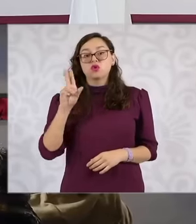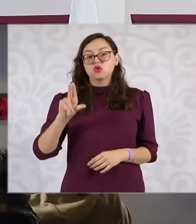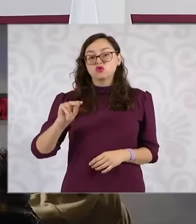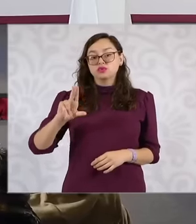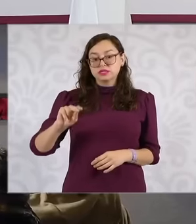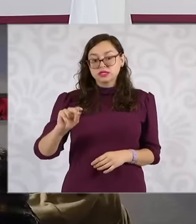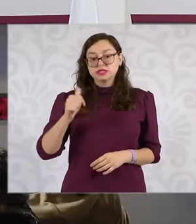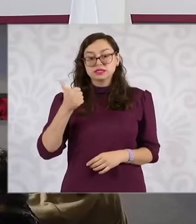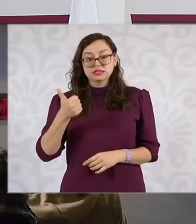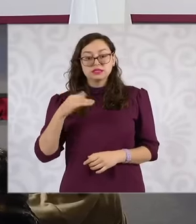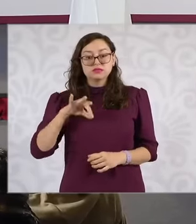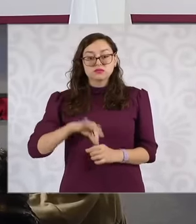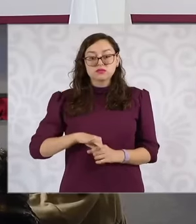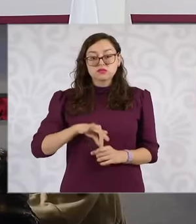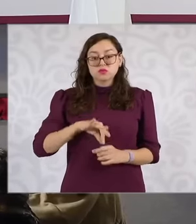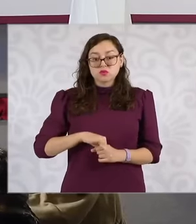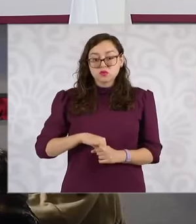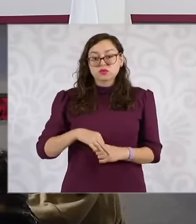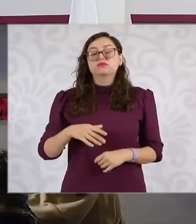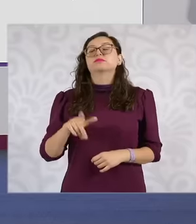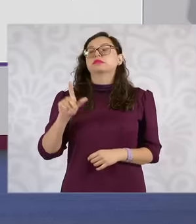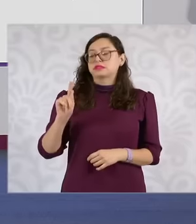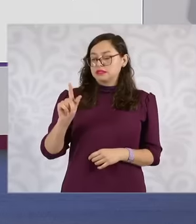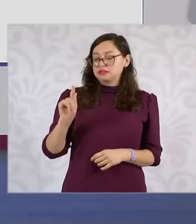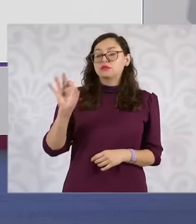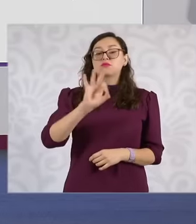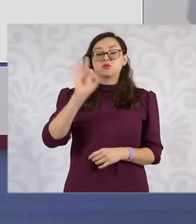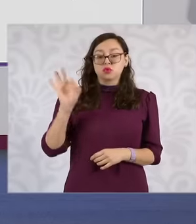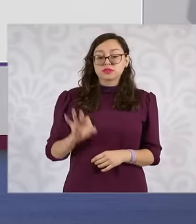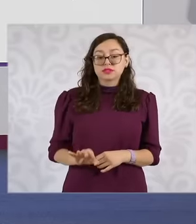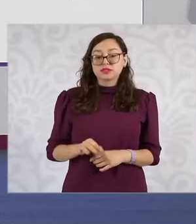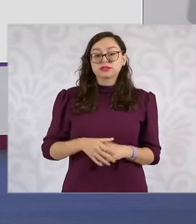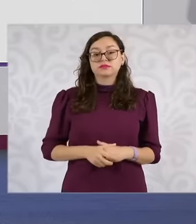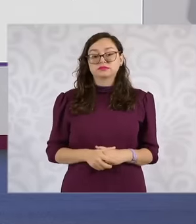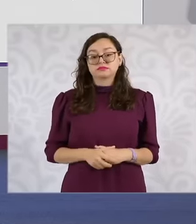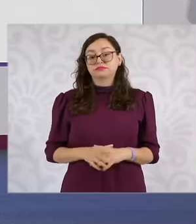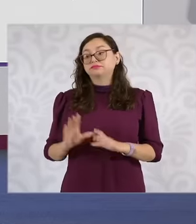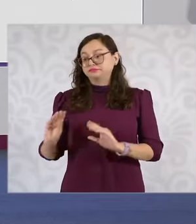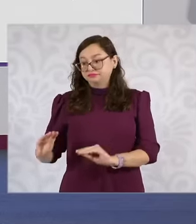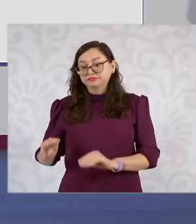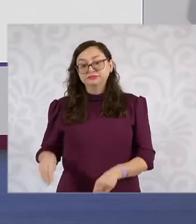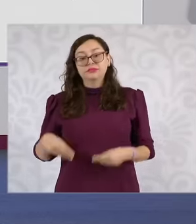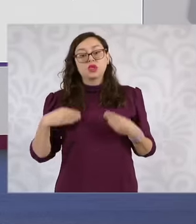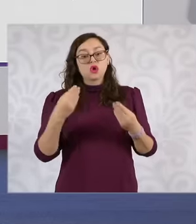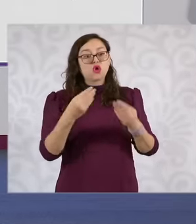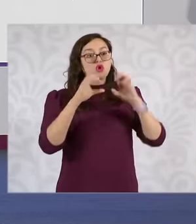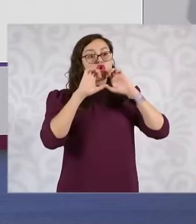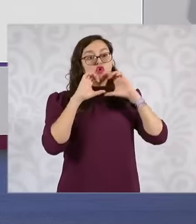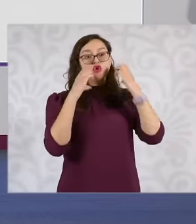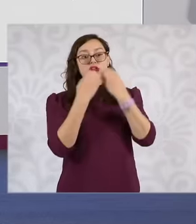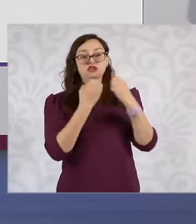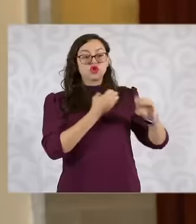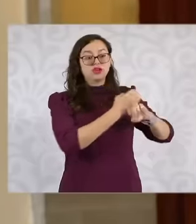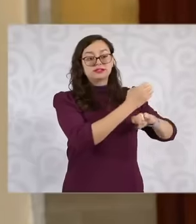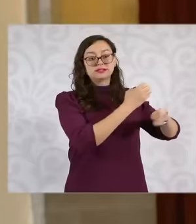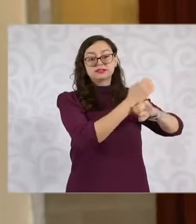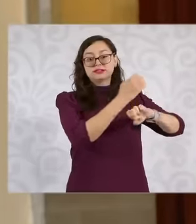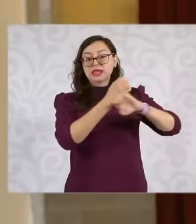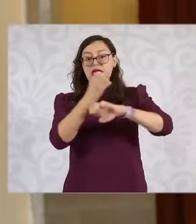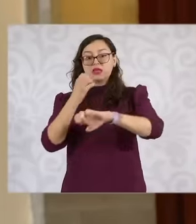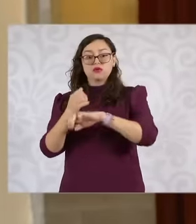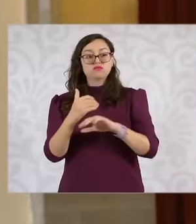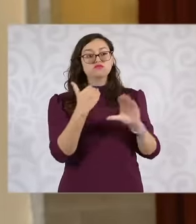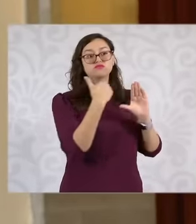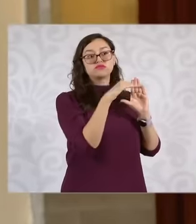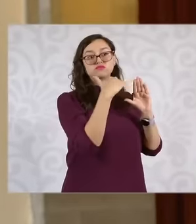Chamber of Deputies. Senators, two thirds are sent to the States as the Constitution says